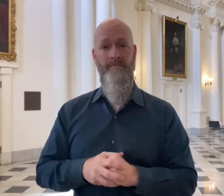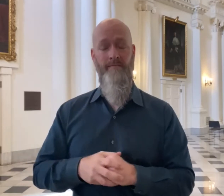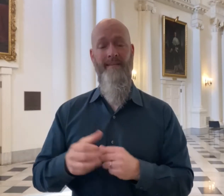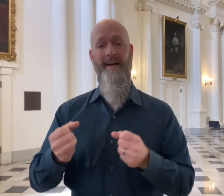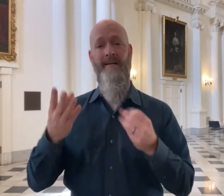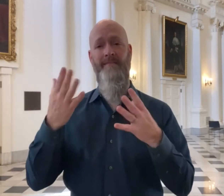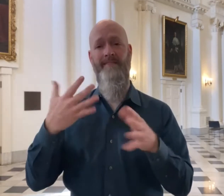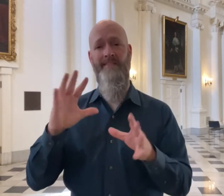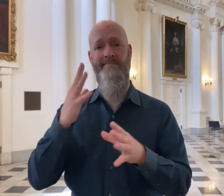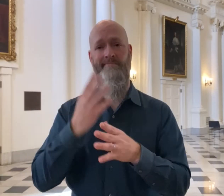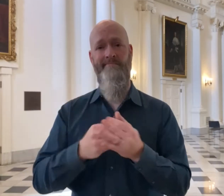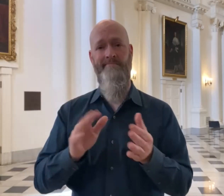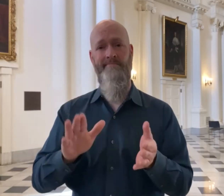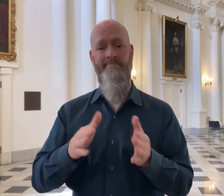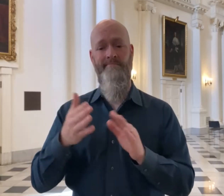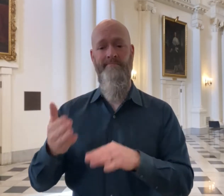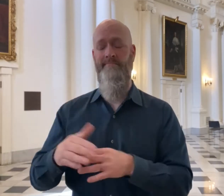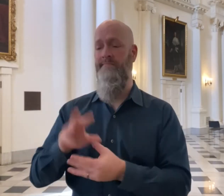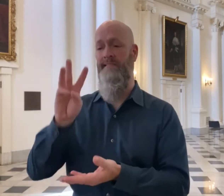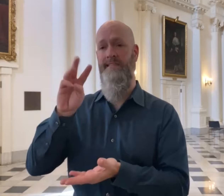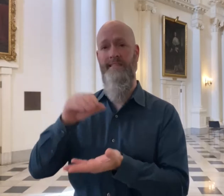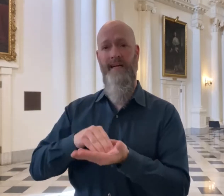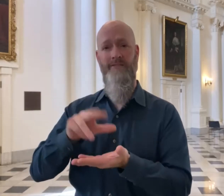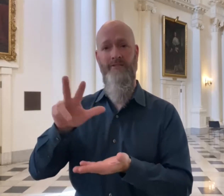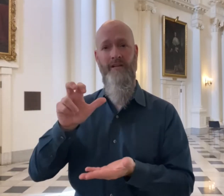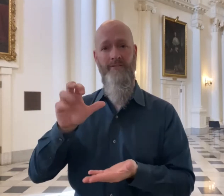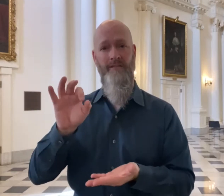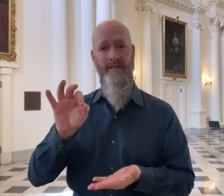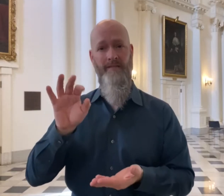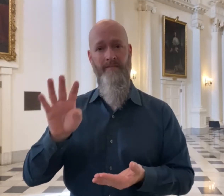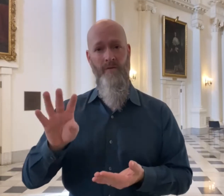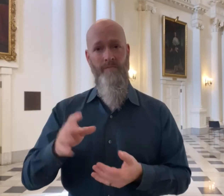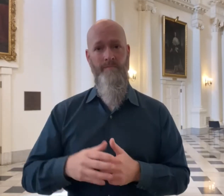and 6394 deaths.